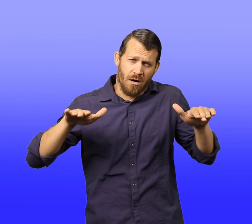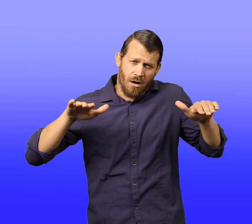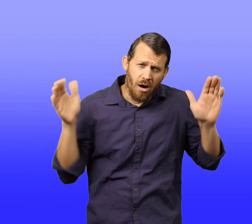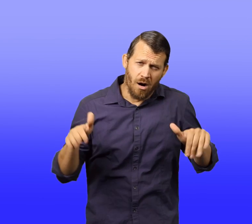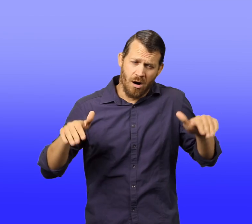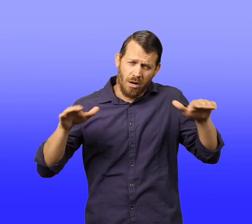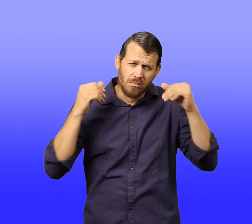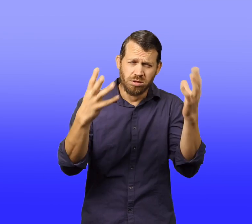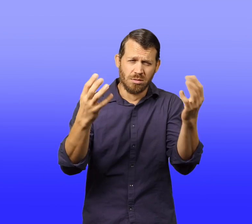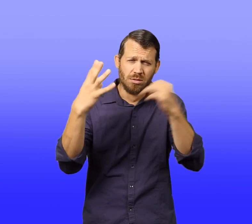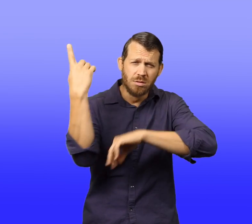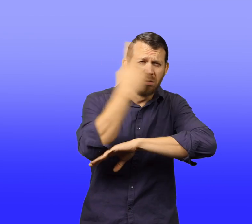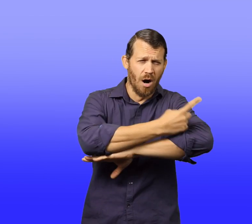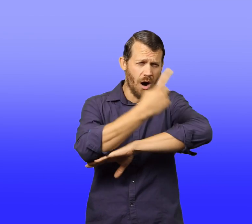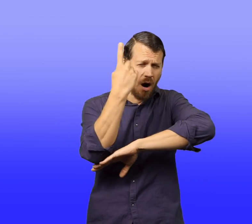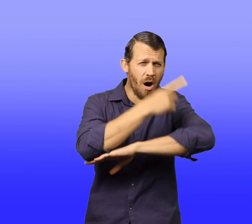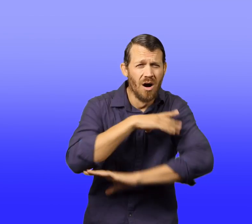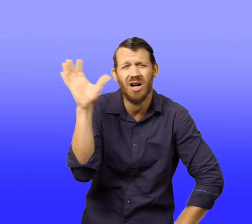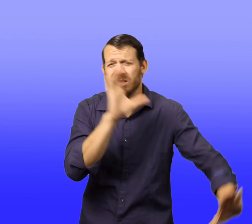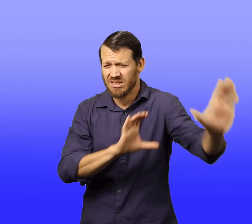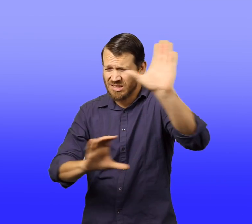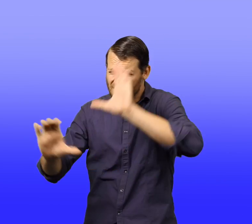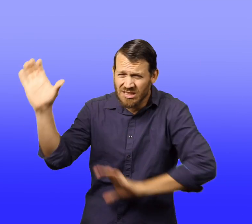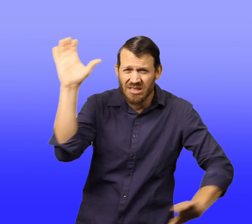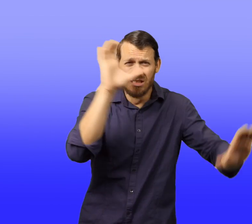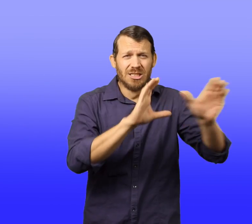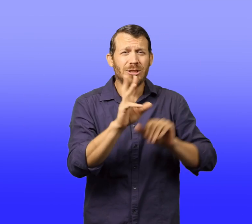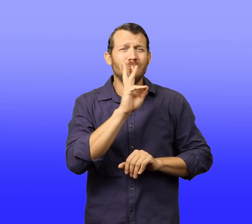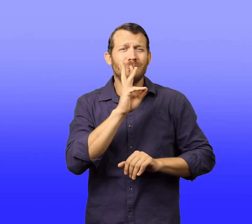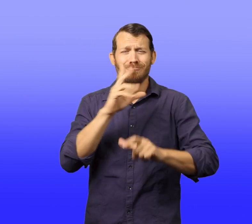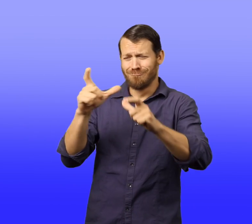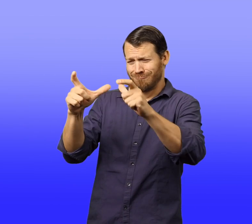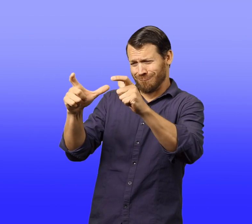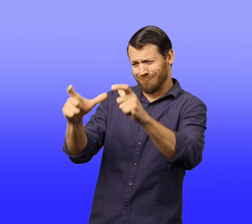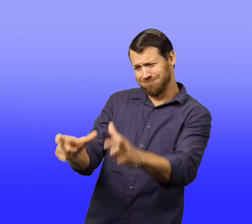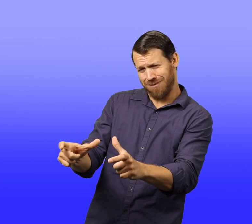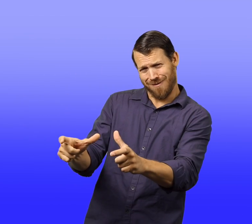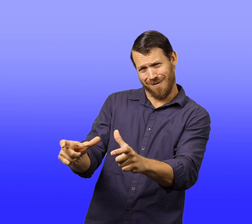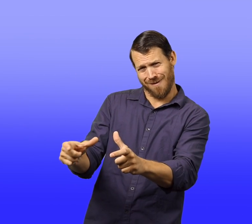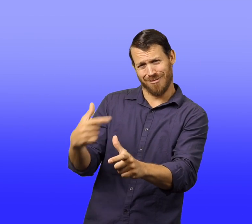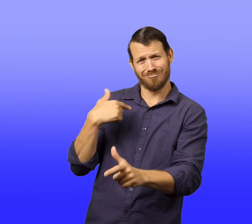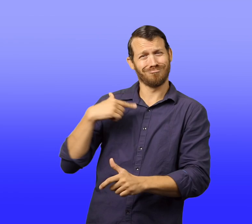The ducks have been flying for days looking for the pond where they had always stopped to eat."